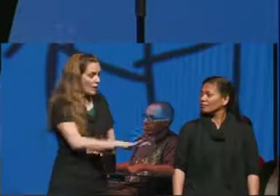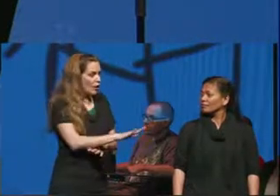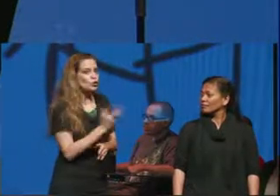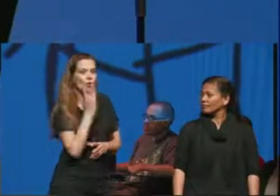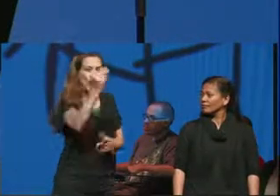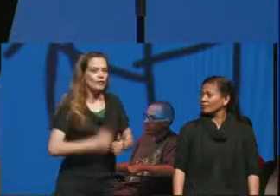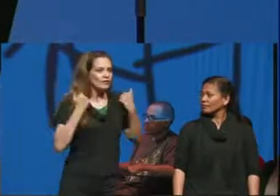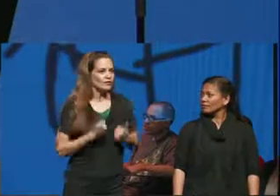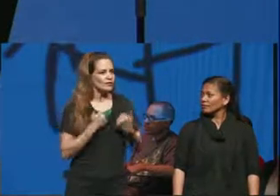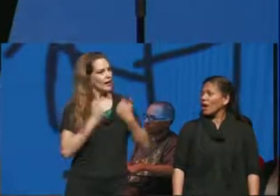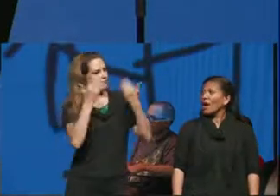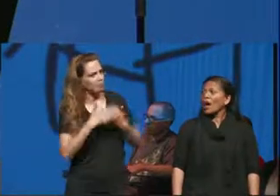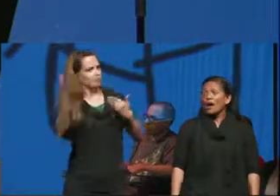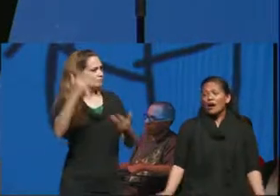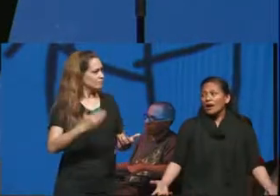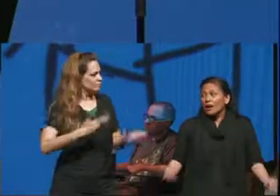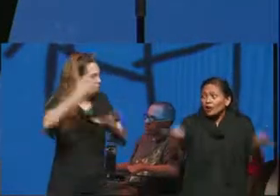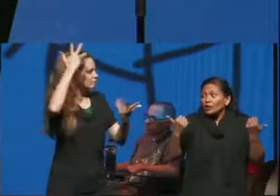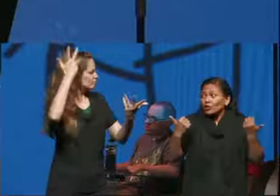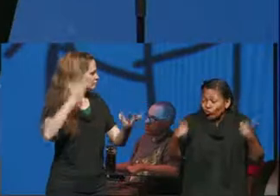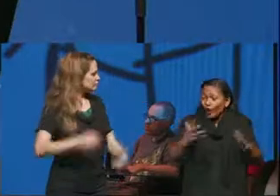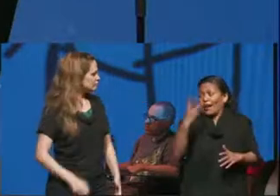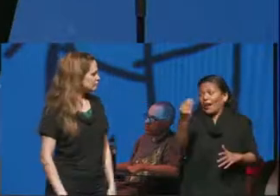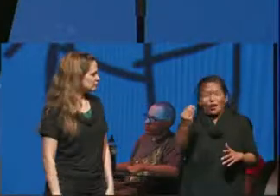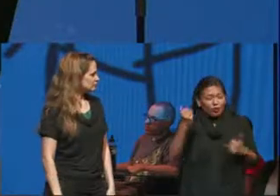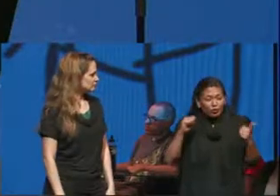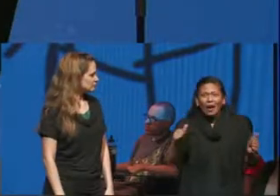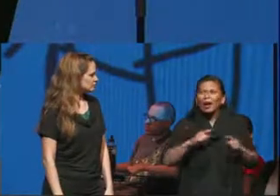I try I really do but then I see the guys on the football